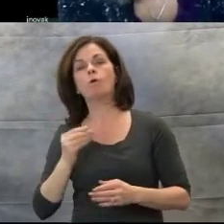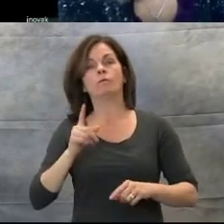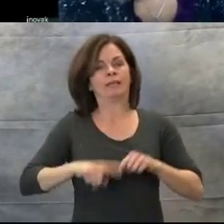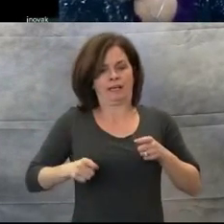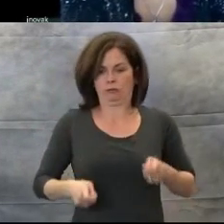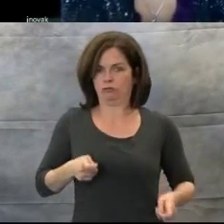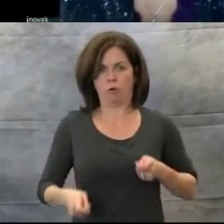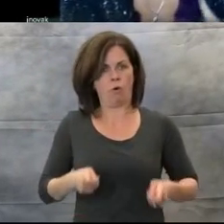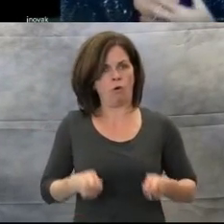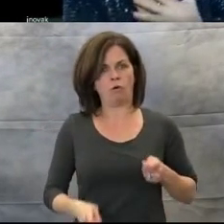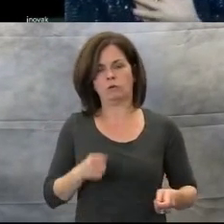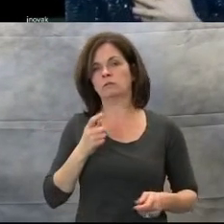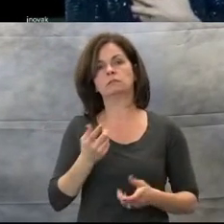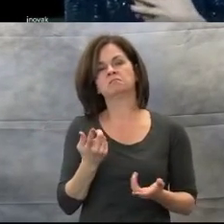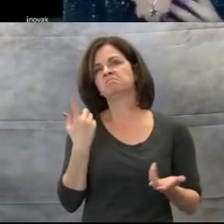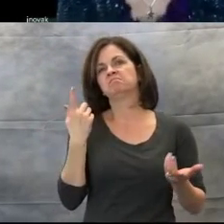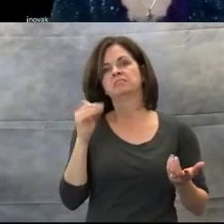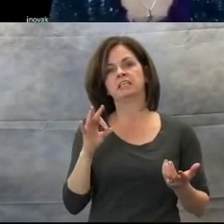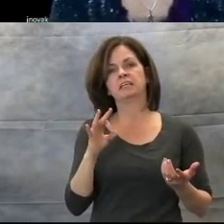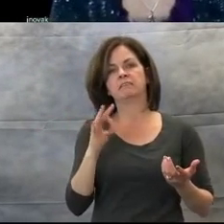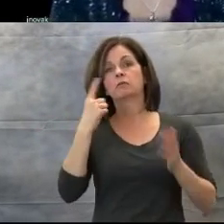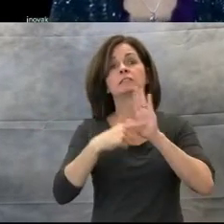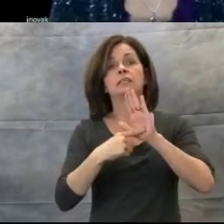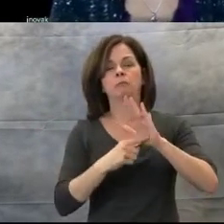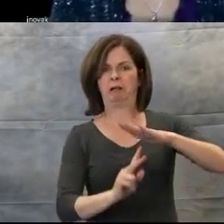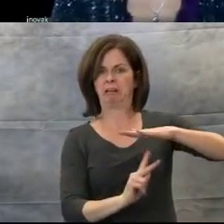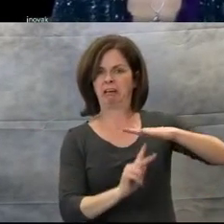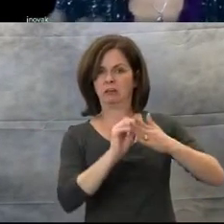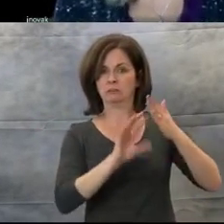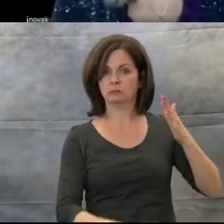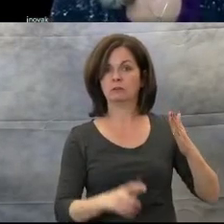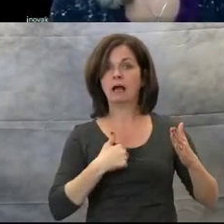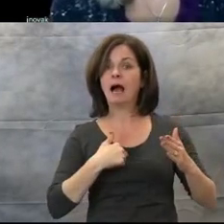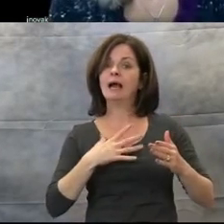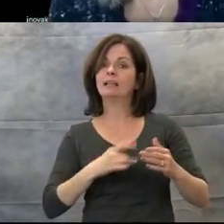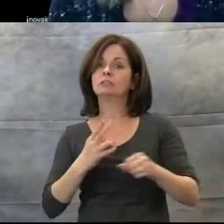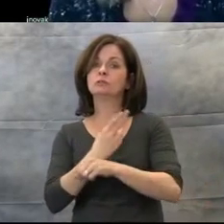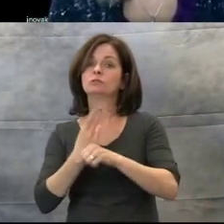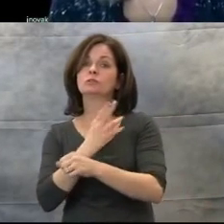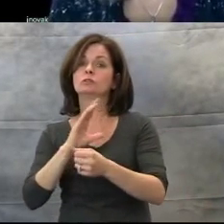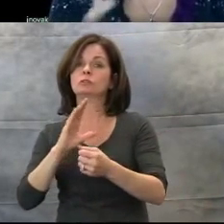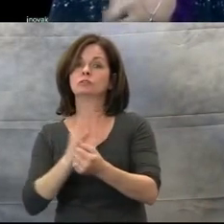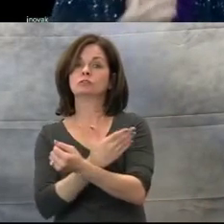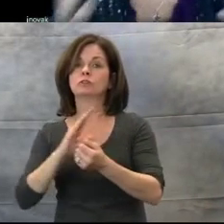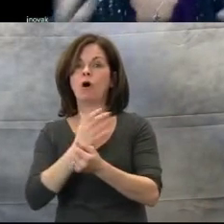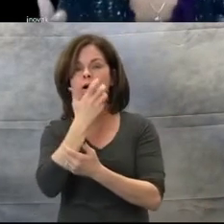in kindergarten, I like to use a song, that goes like this, of course, preference important. So you pick songs,